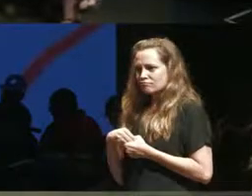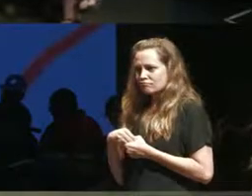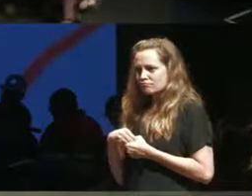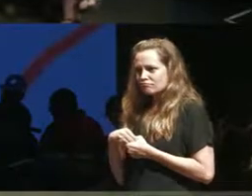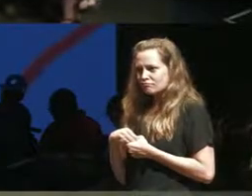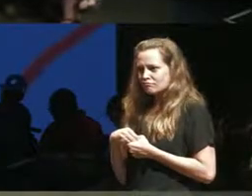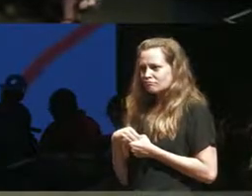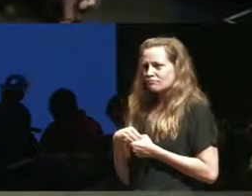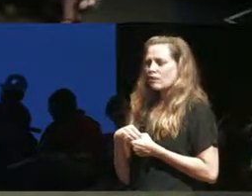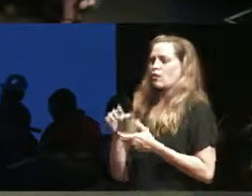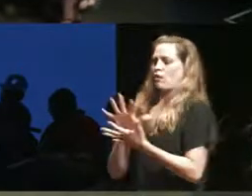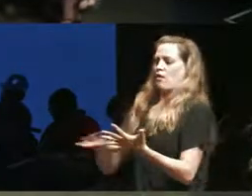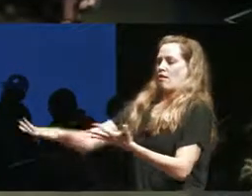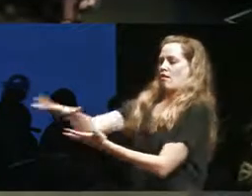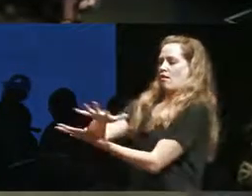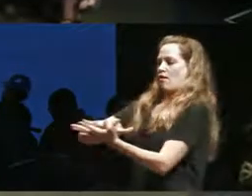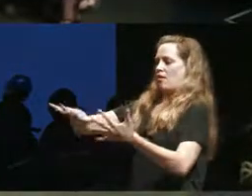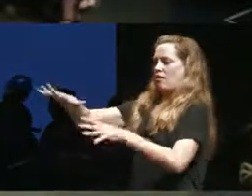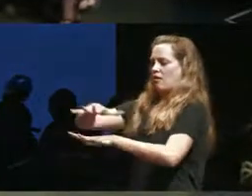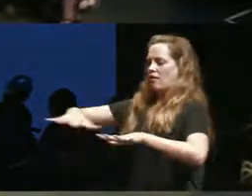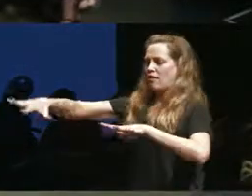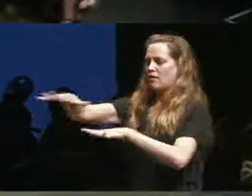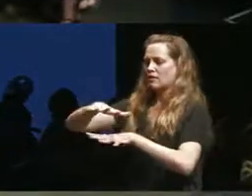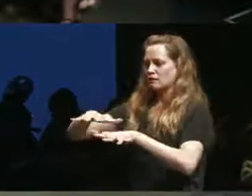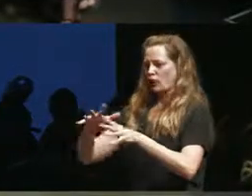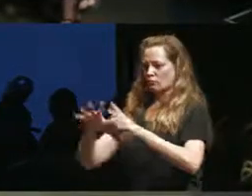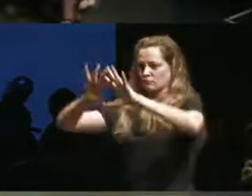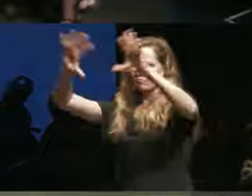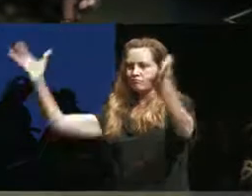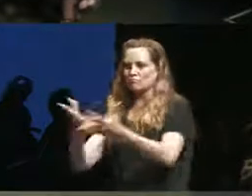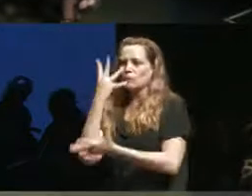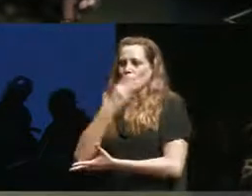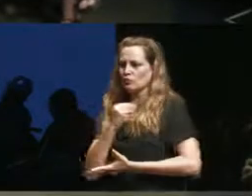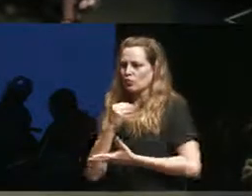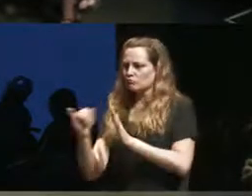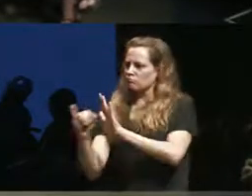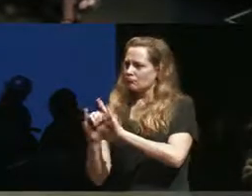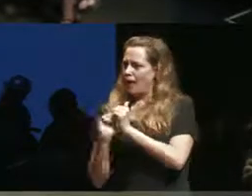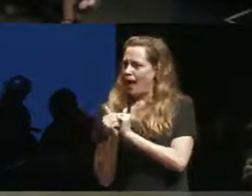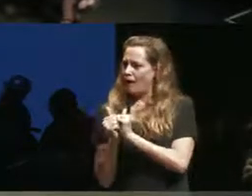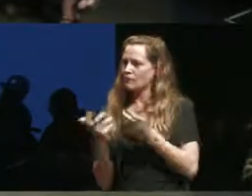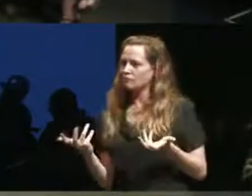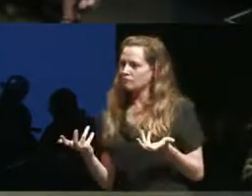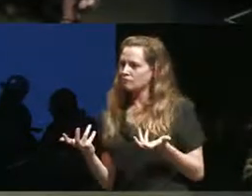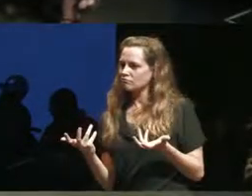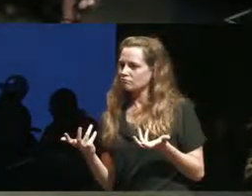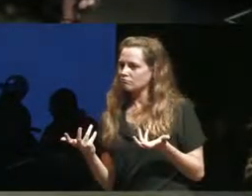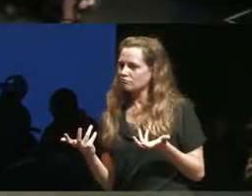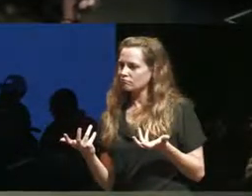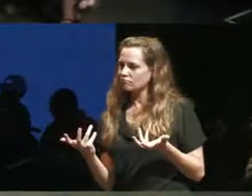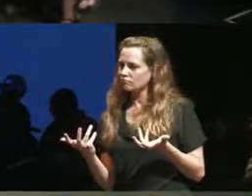like what do we call a beautiful piece of art and I think kind of conventional